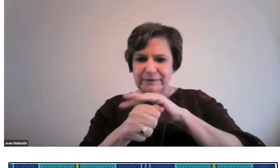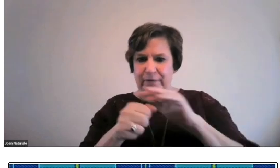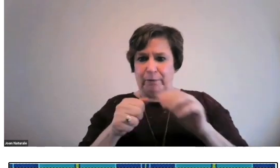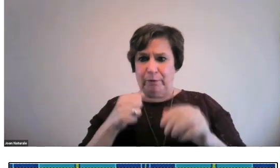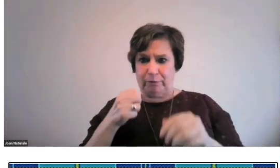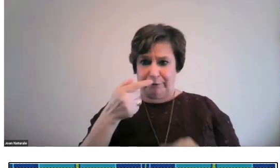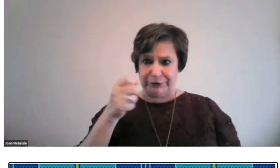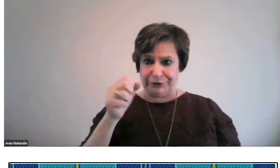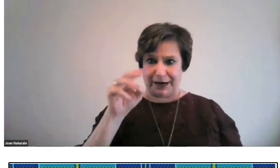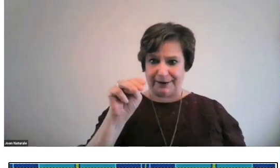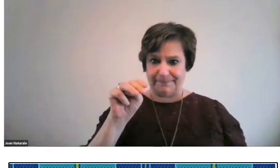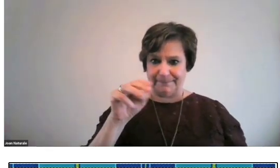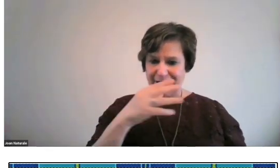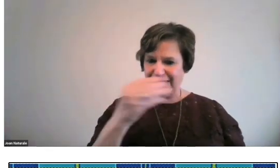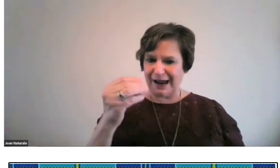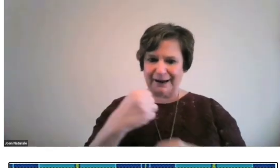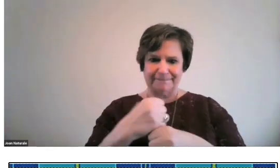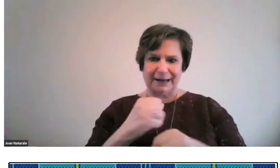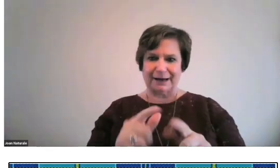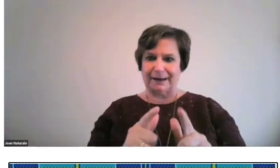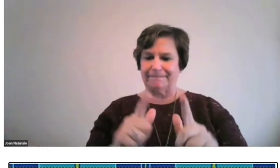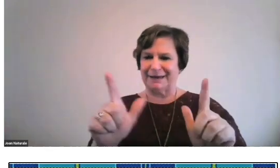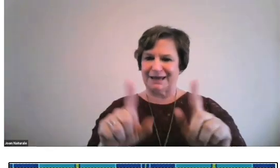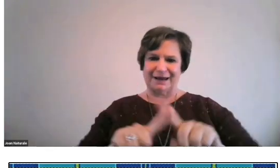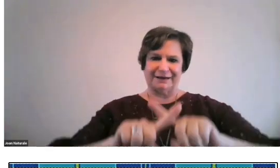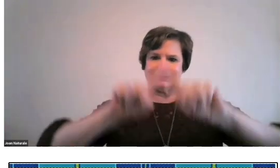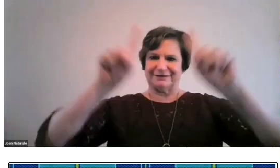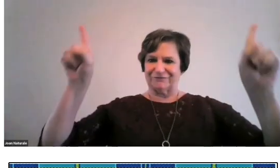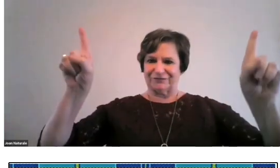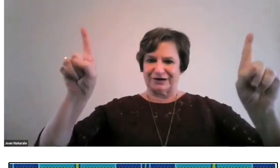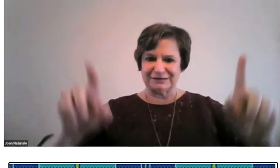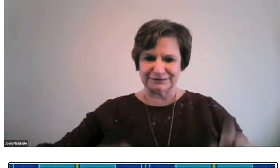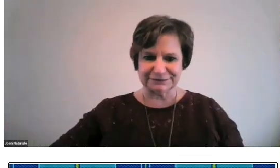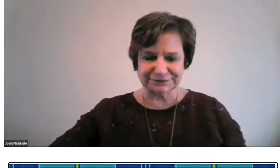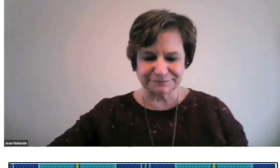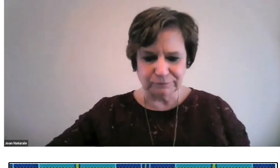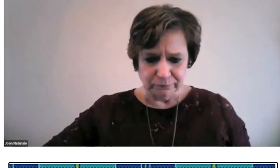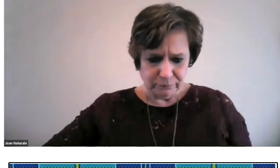You can be a hidden gem and make a big difference.